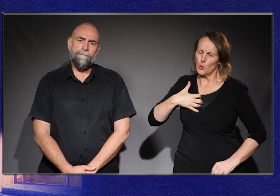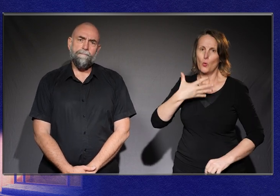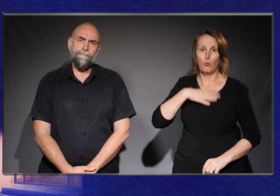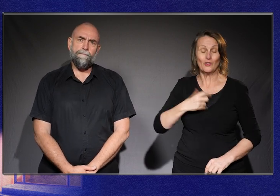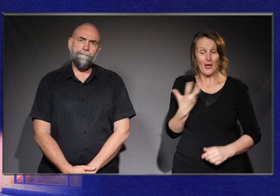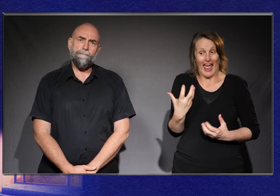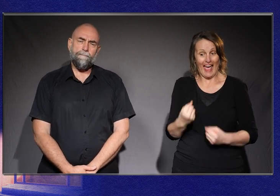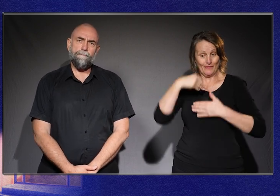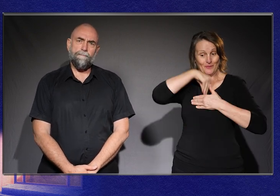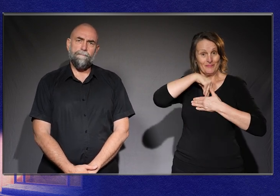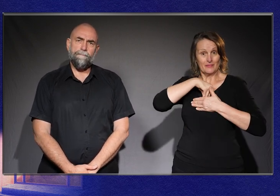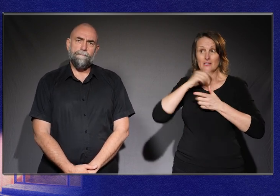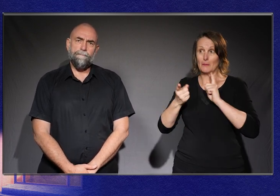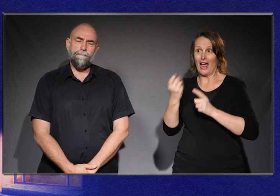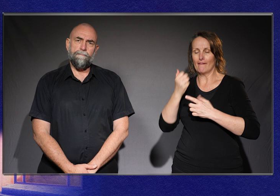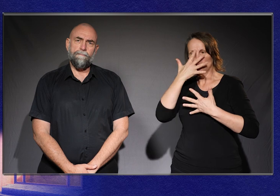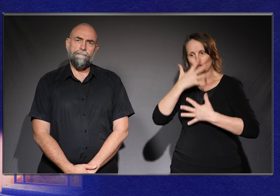we may not be able to see it.